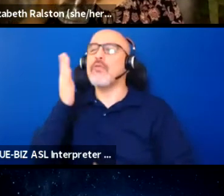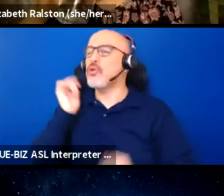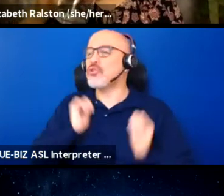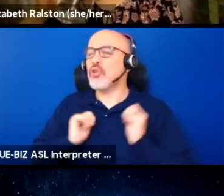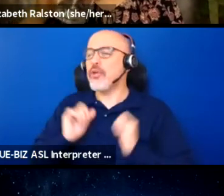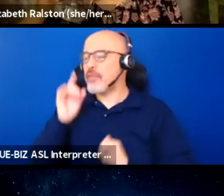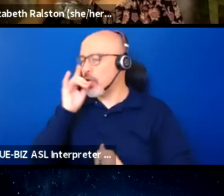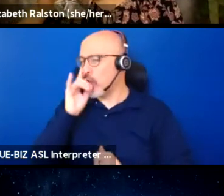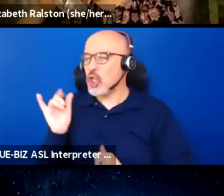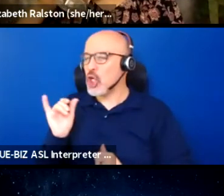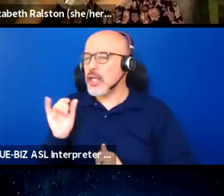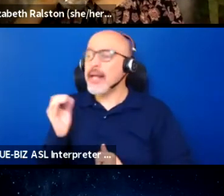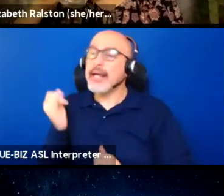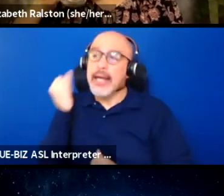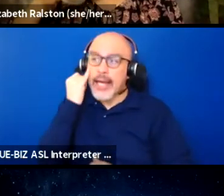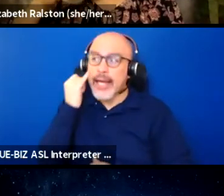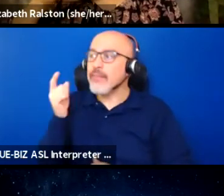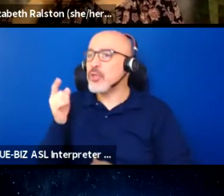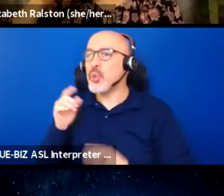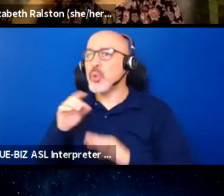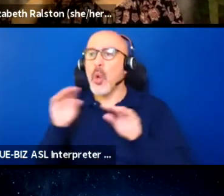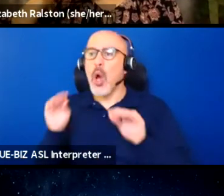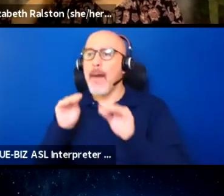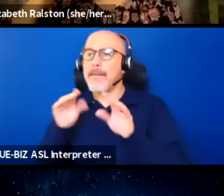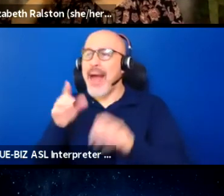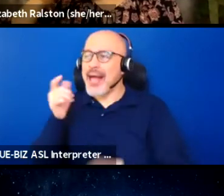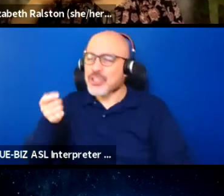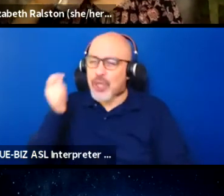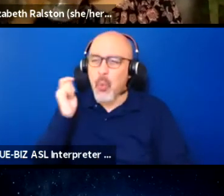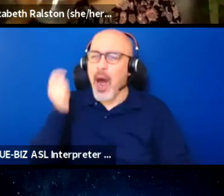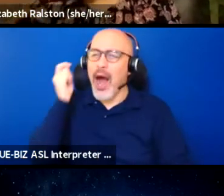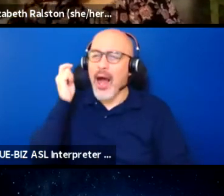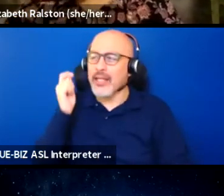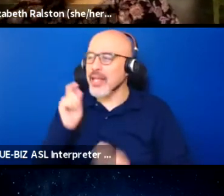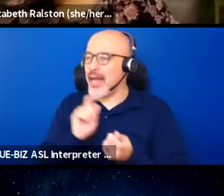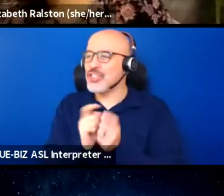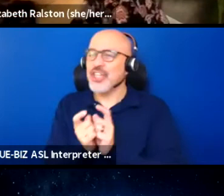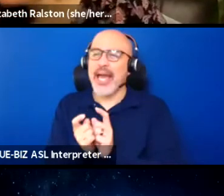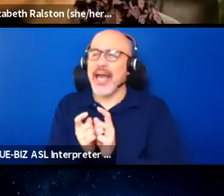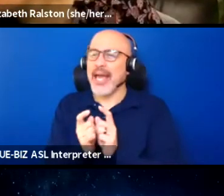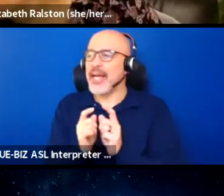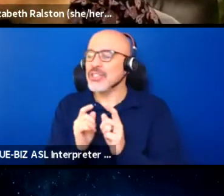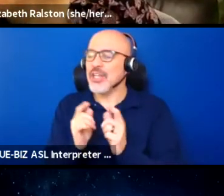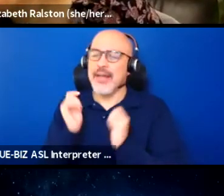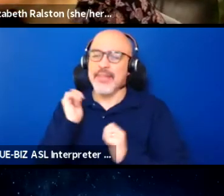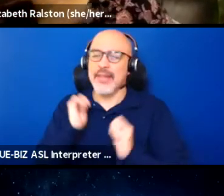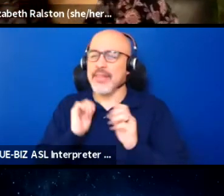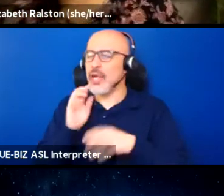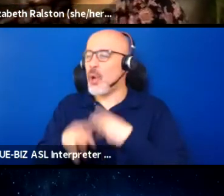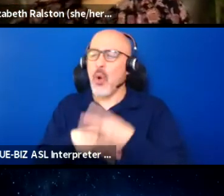If you could wave a magic wand and change the theater world, what would it look like for you?